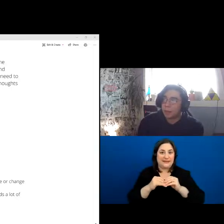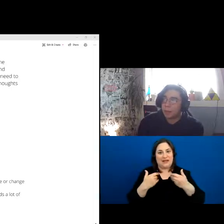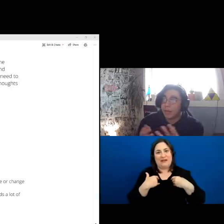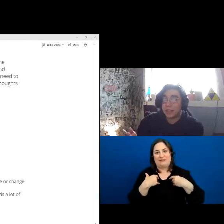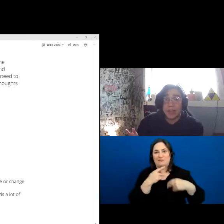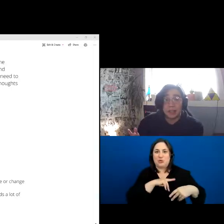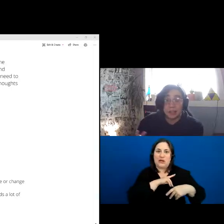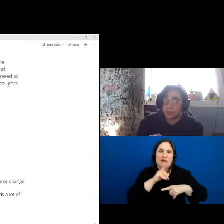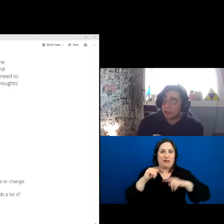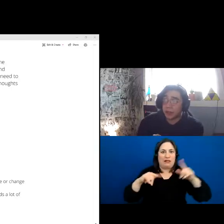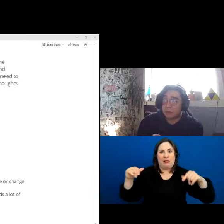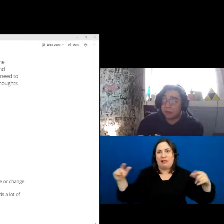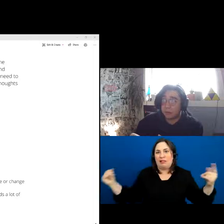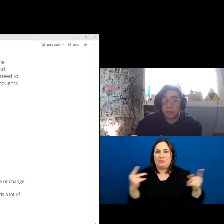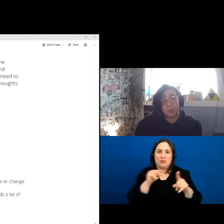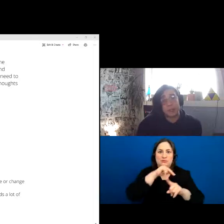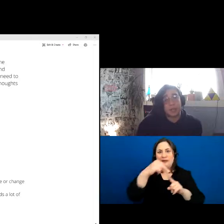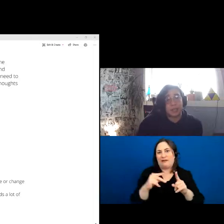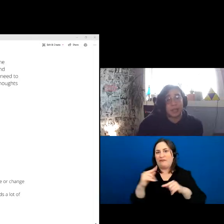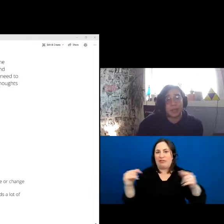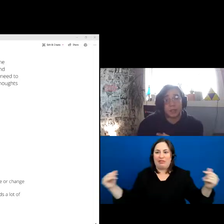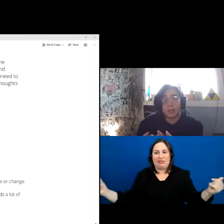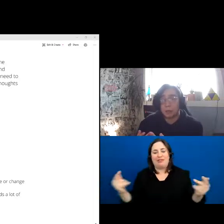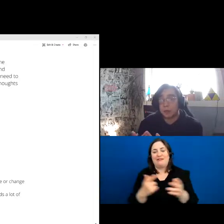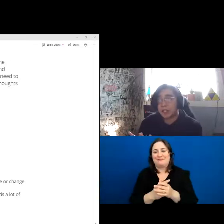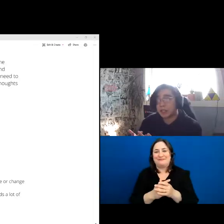But at the end you have four different perspectives answering the same question